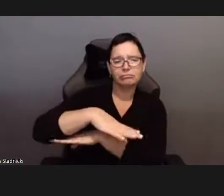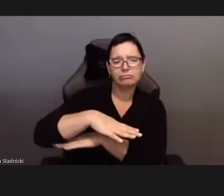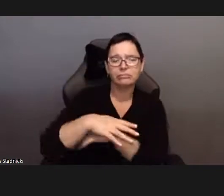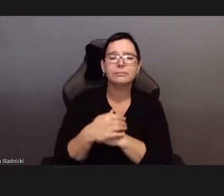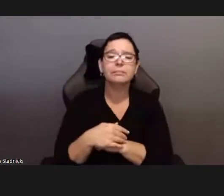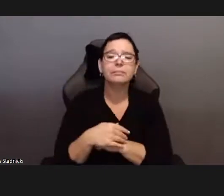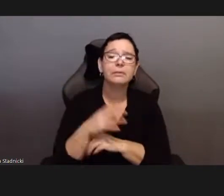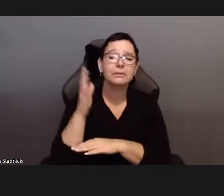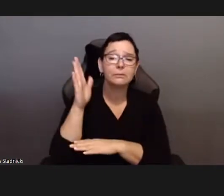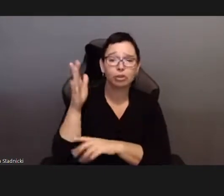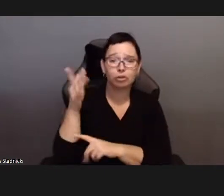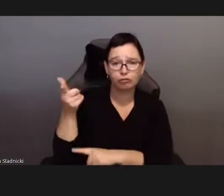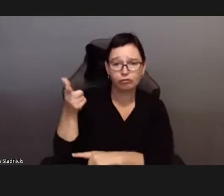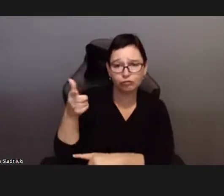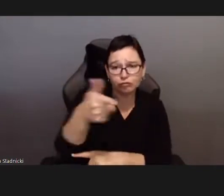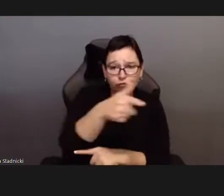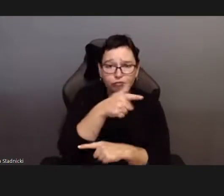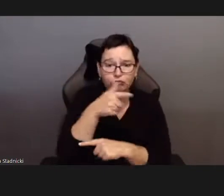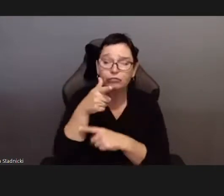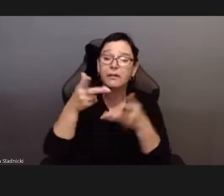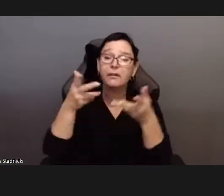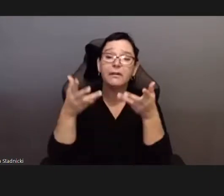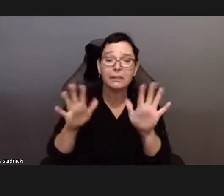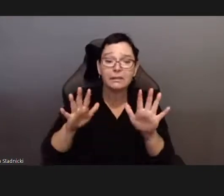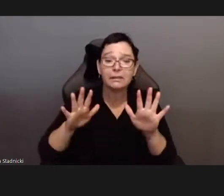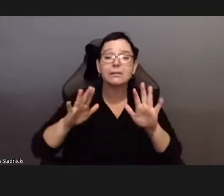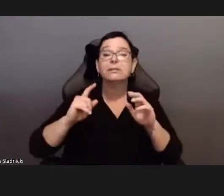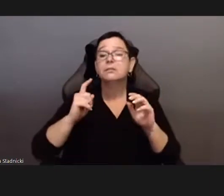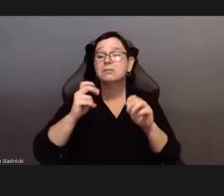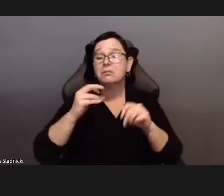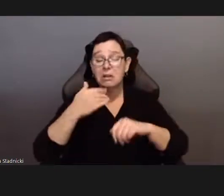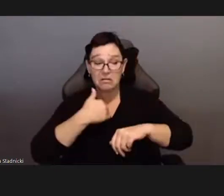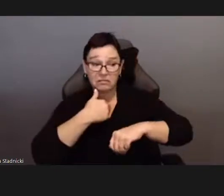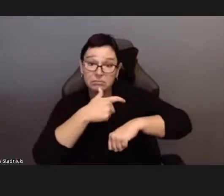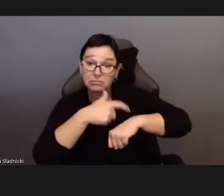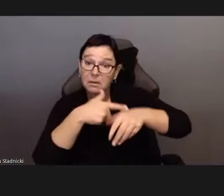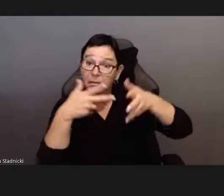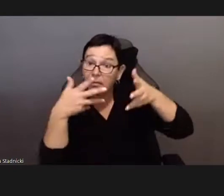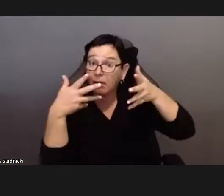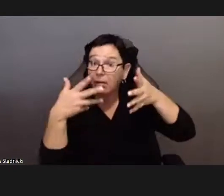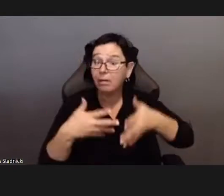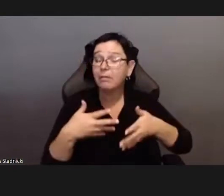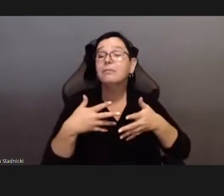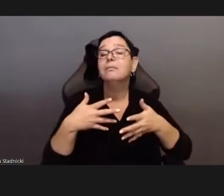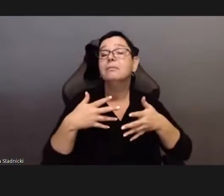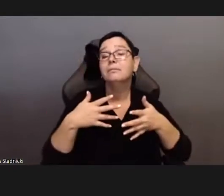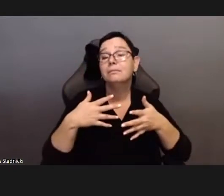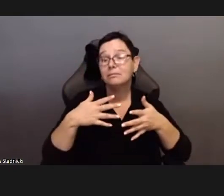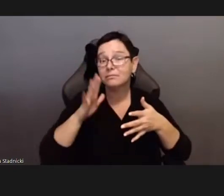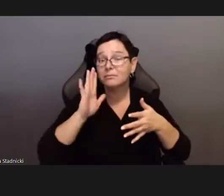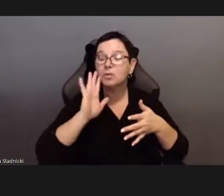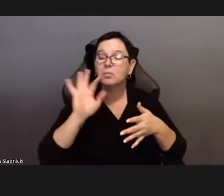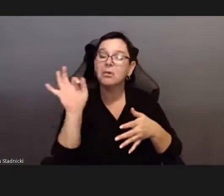It has been illuminating over these months to say the least! A bit about this afternoon.